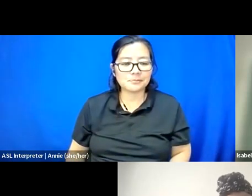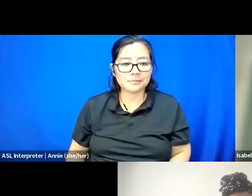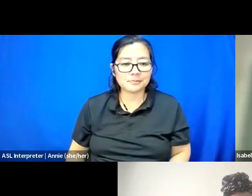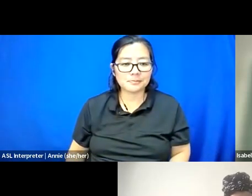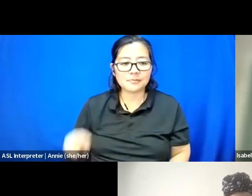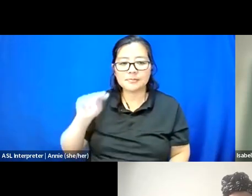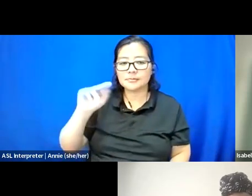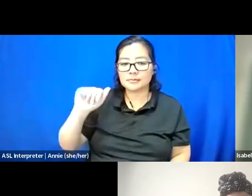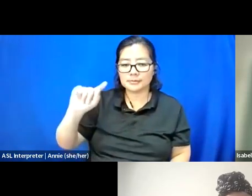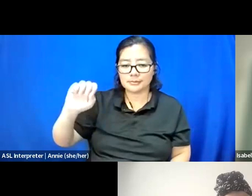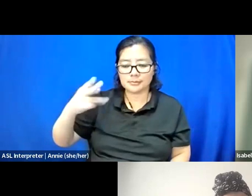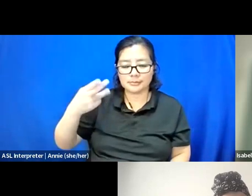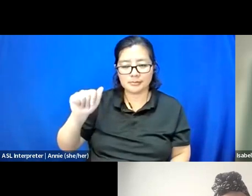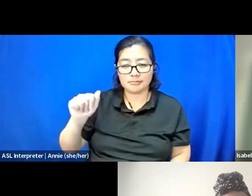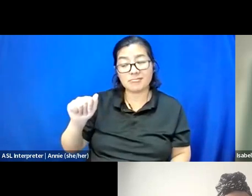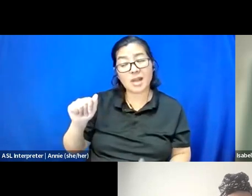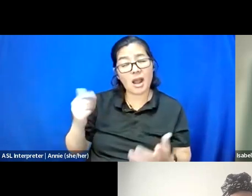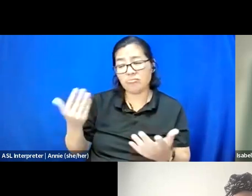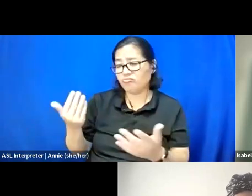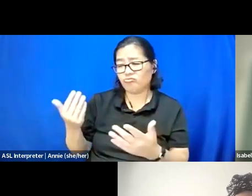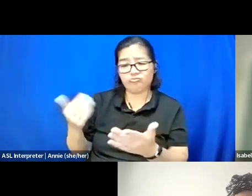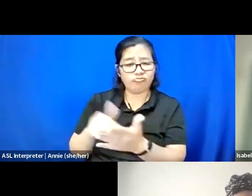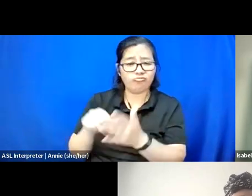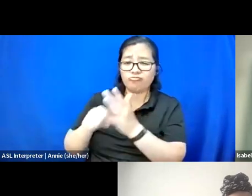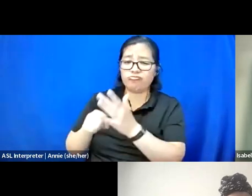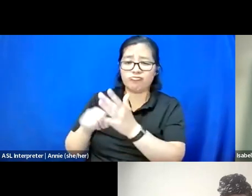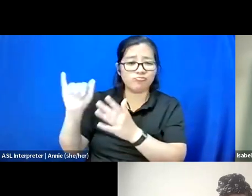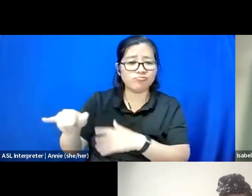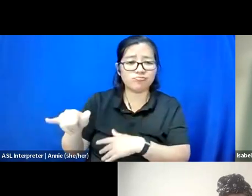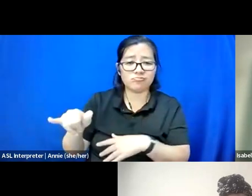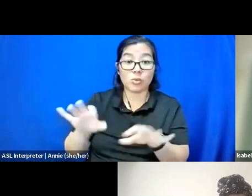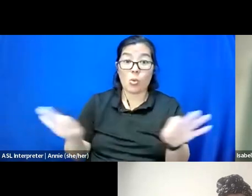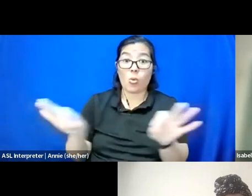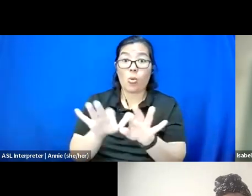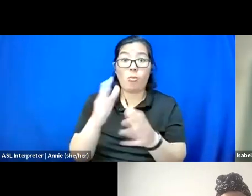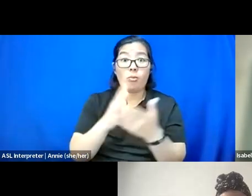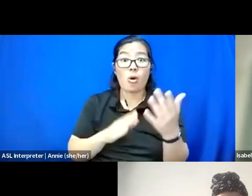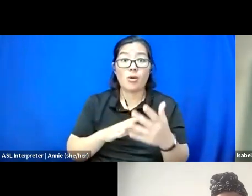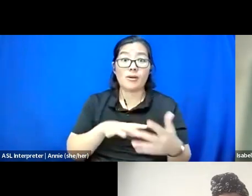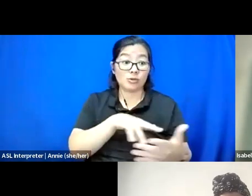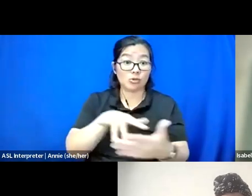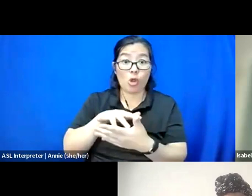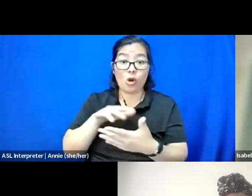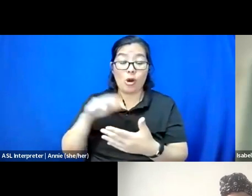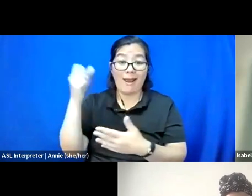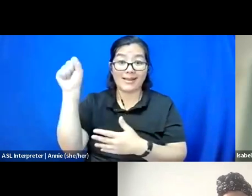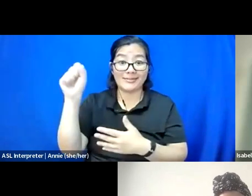I would echo that. Yeah, the core piece of scholar activism is that bringing it back to the people.